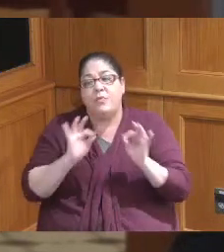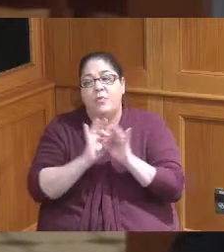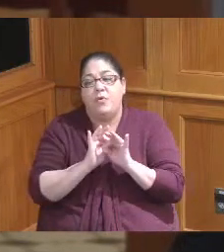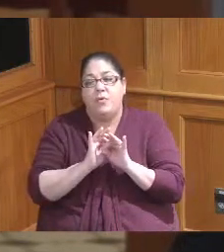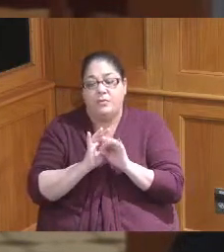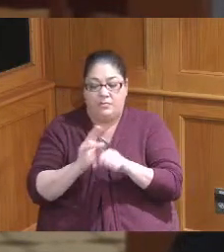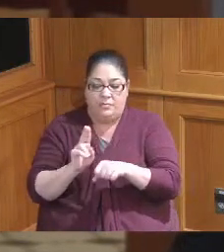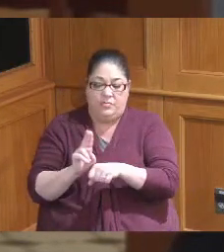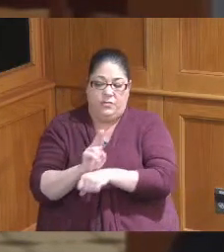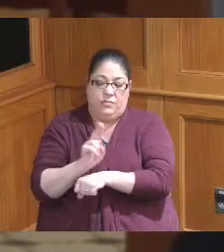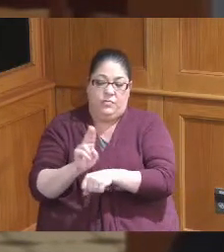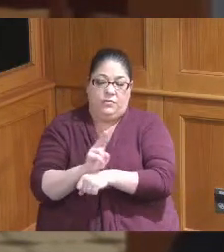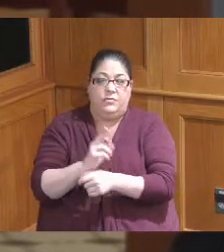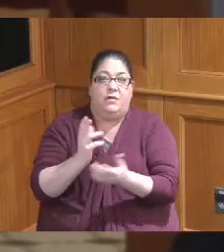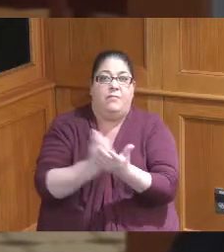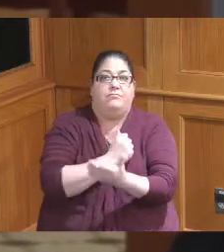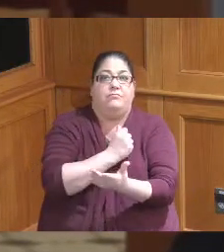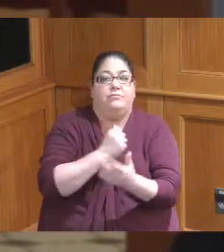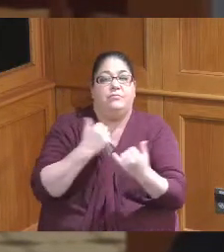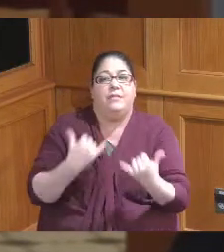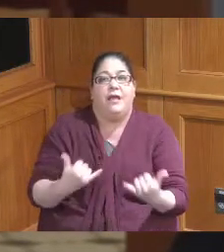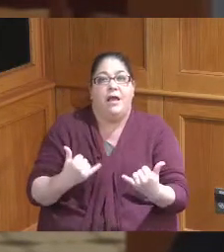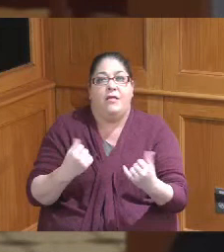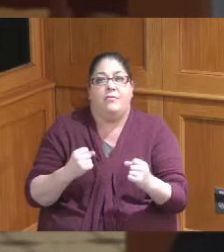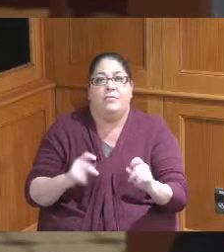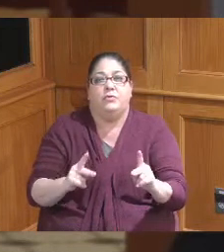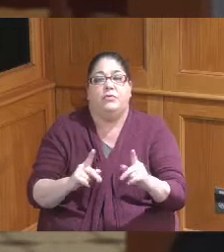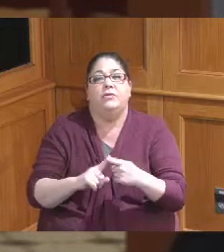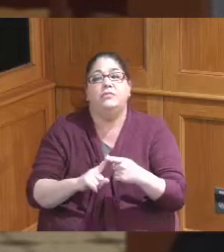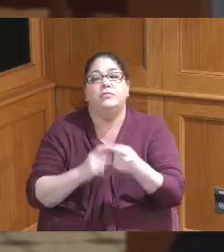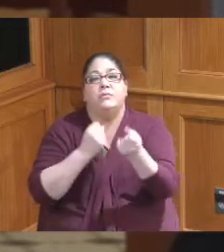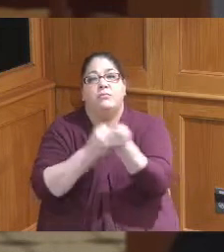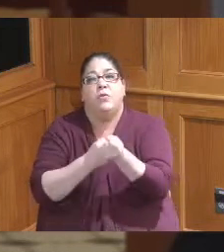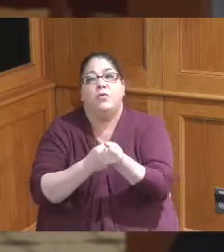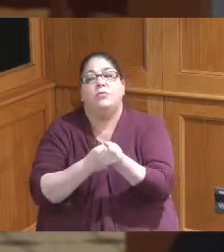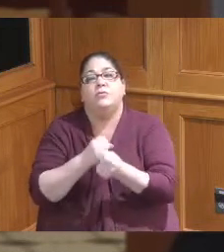utilize this opportunity to focus on Supportive Services funding perhaps even more than the